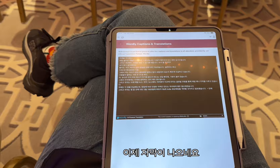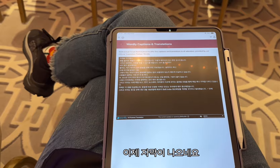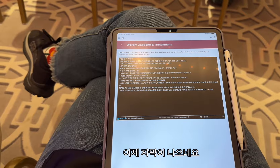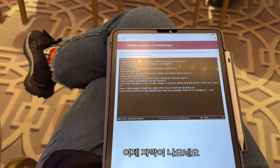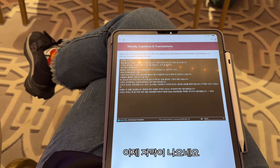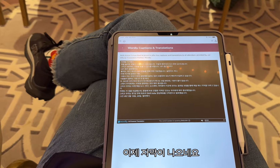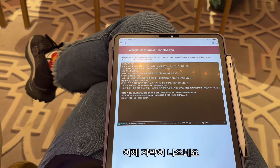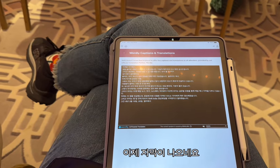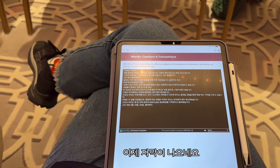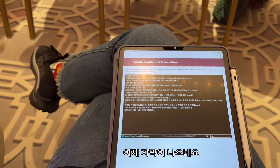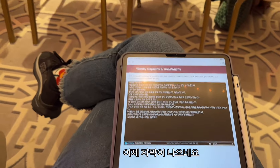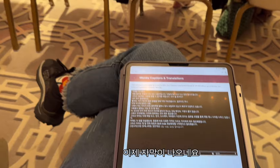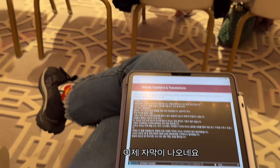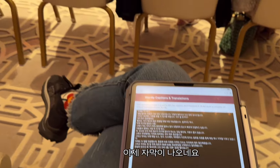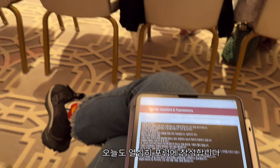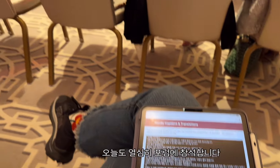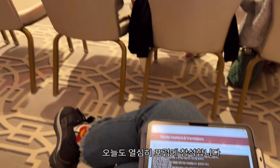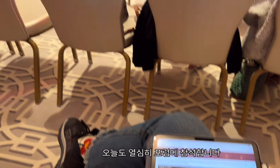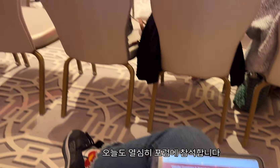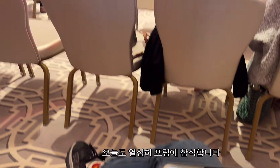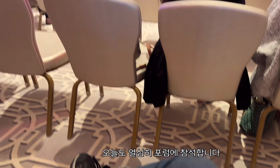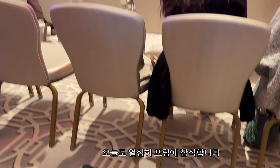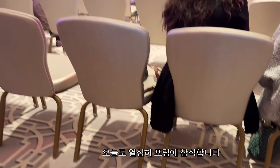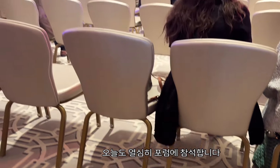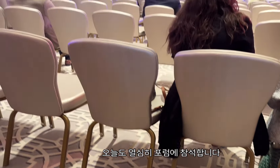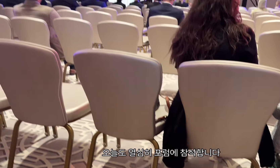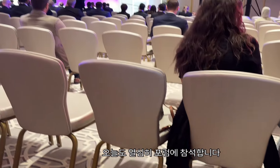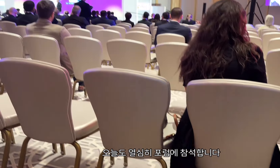The subtitles are now available. I am attending the forum today as well.